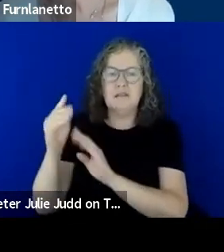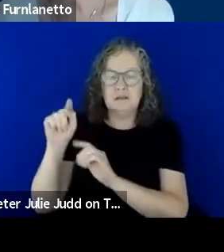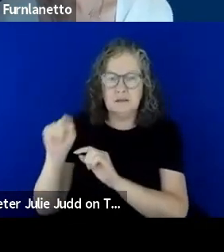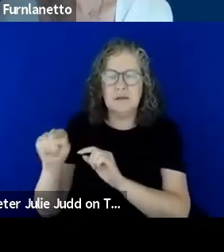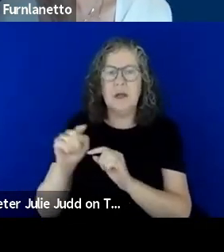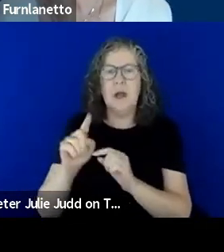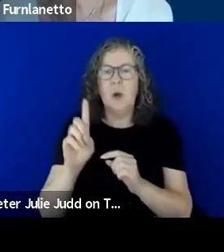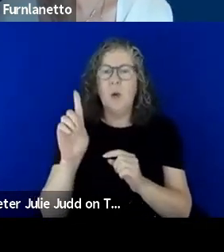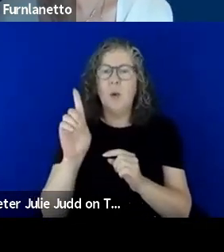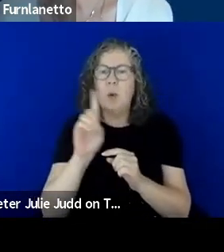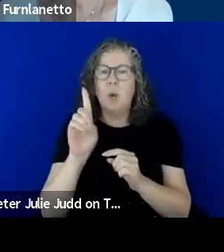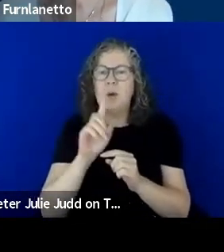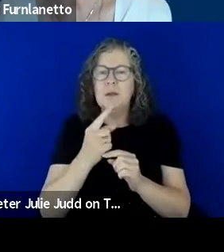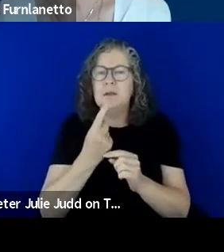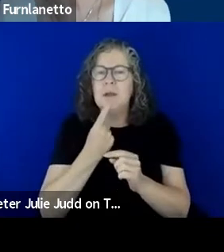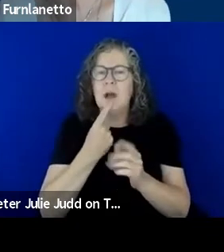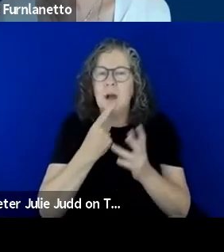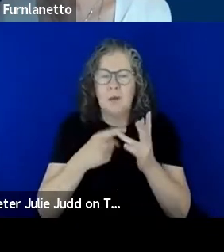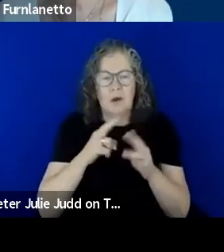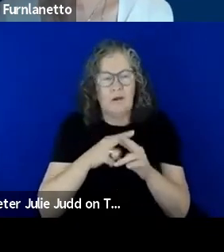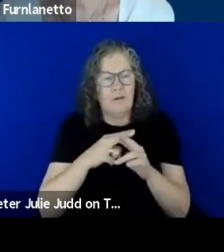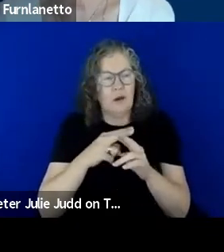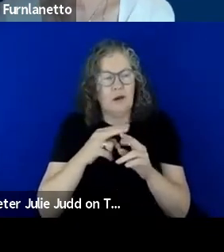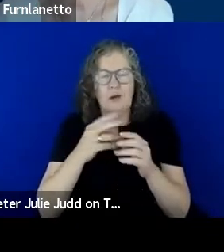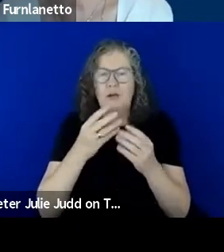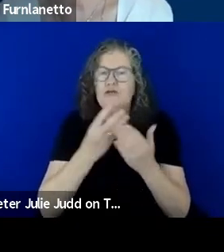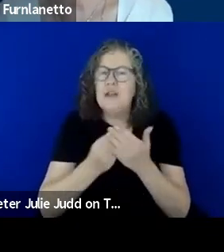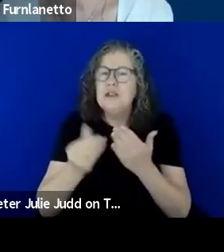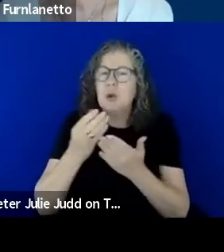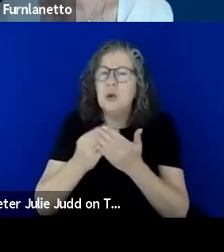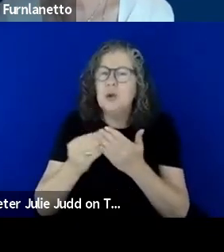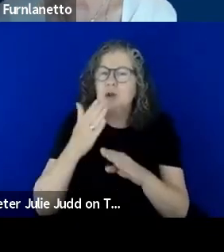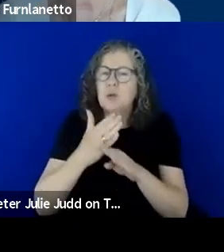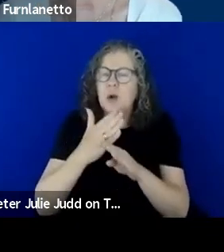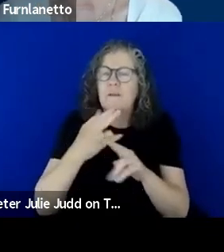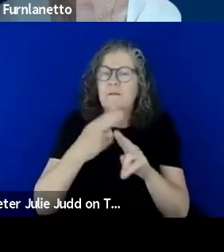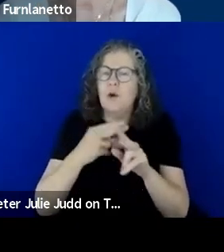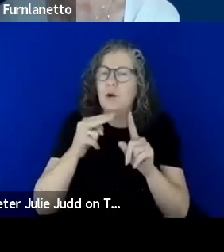resource work with autistic community to assist a person's centered preparedness in planning